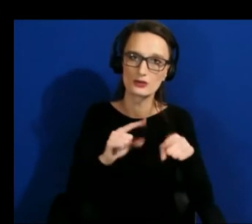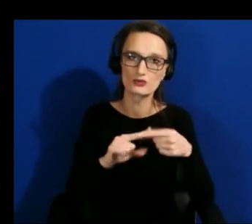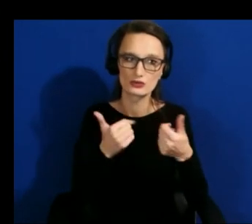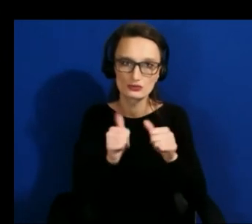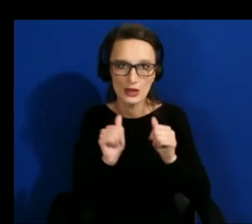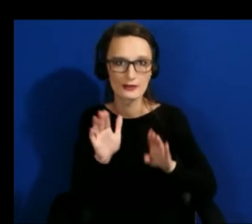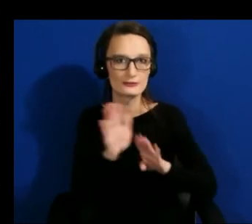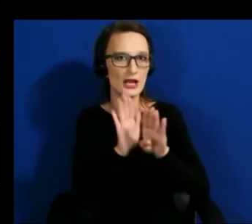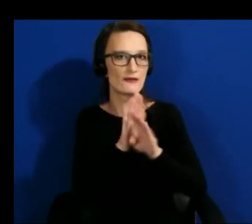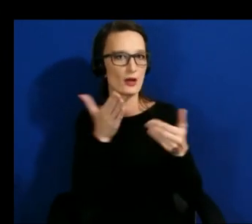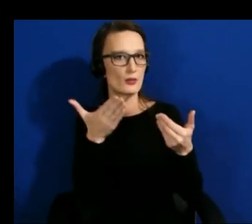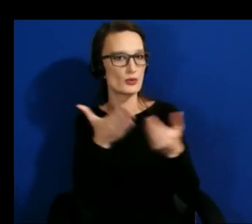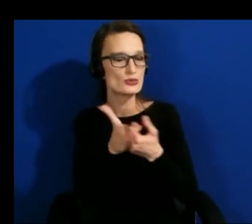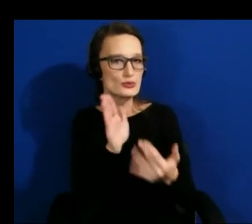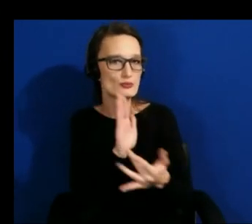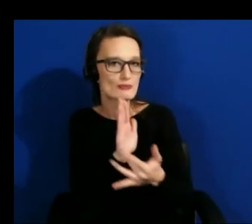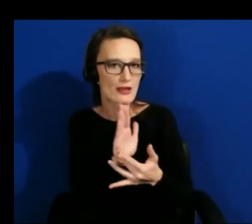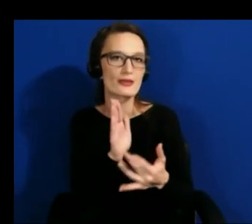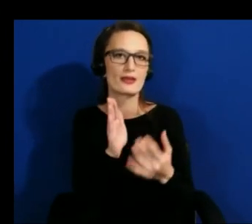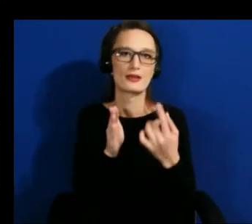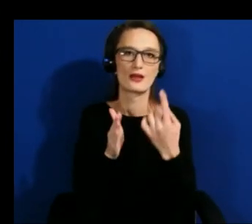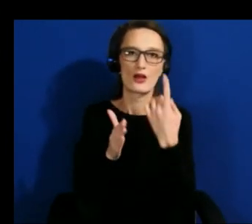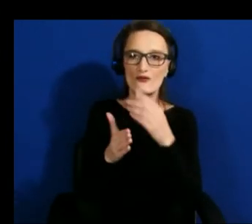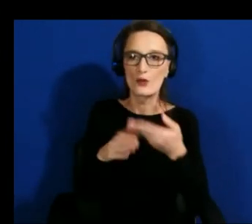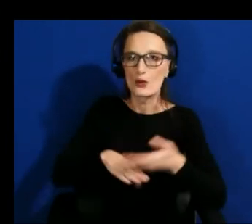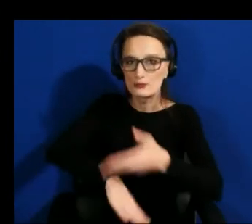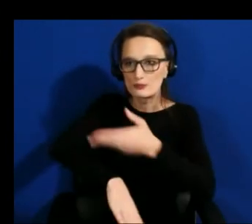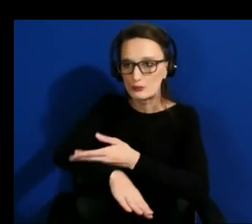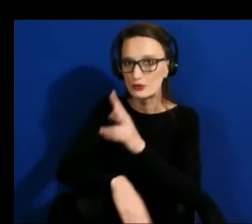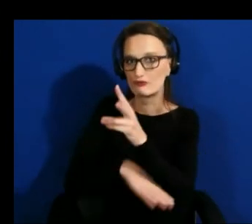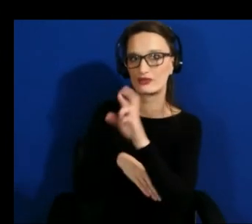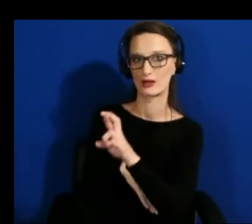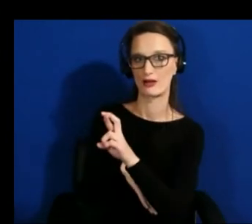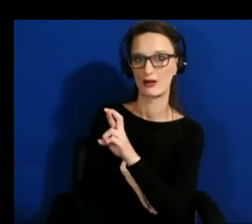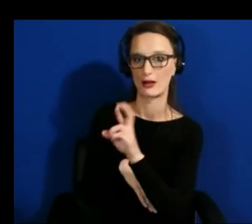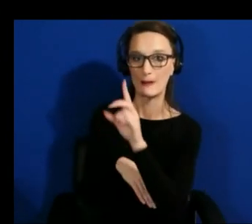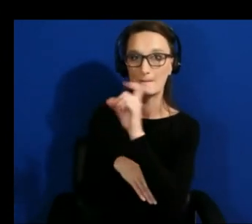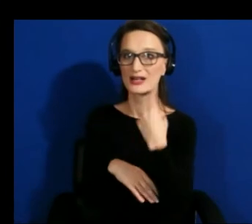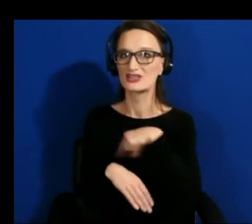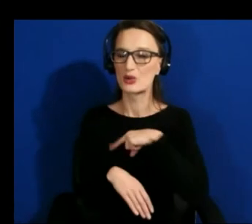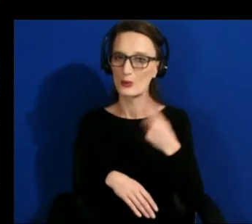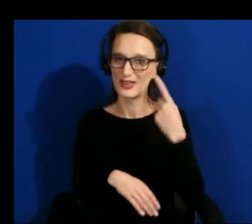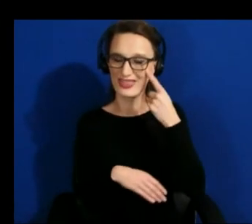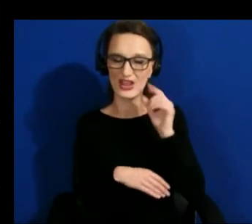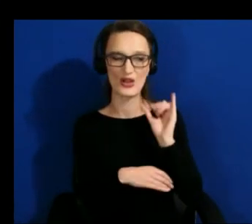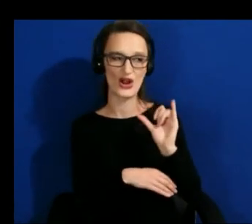vr because we're so tightly integrating what we think these vr environments should be based off